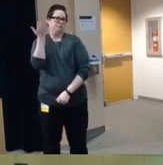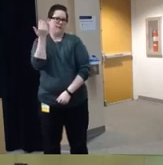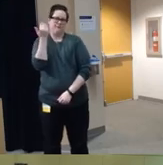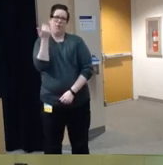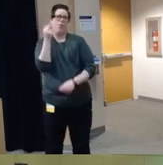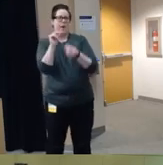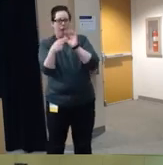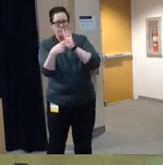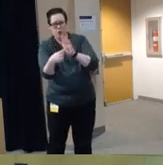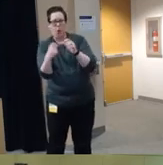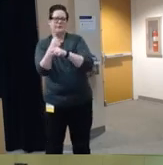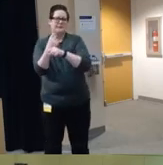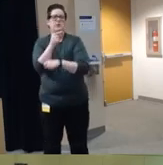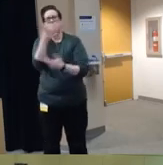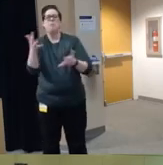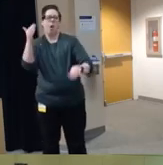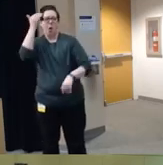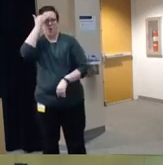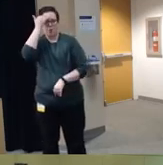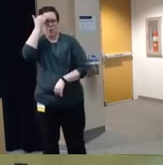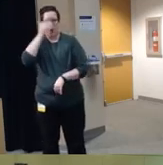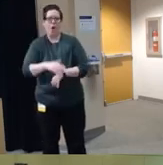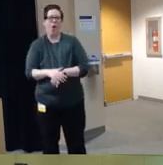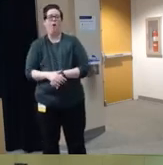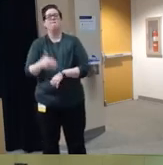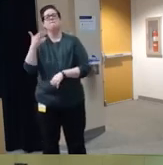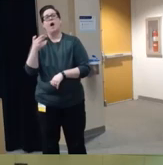through your own knowledge um the burden of firearm injuries among children in the US